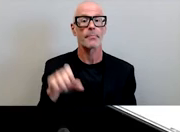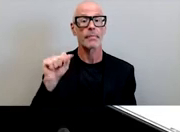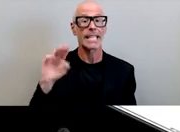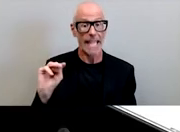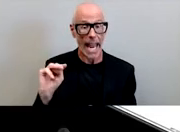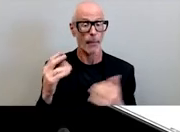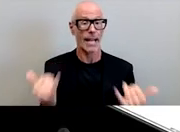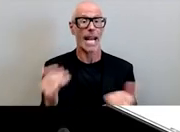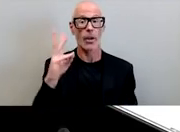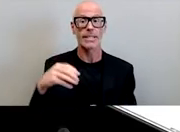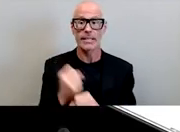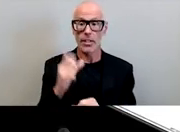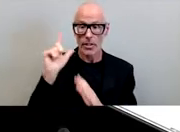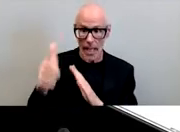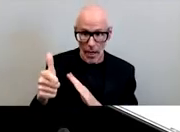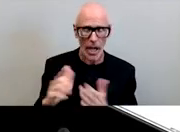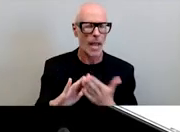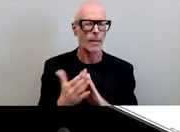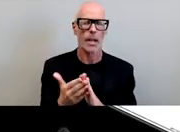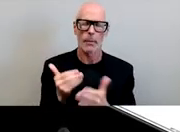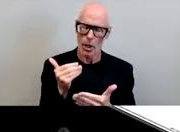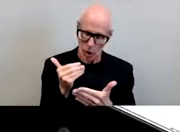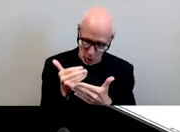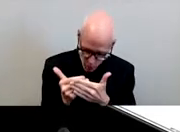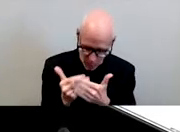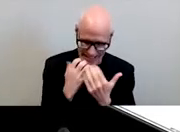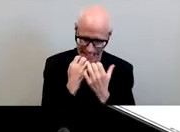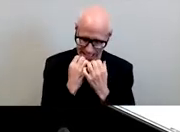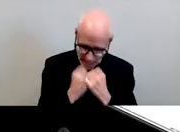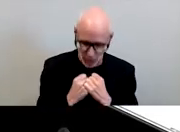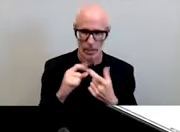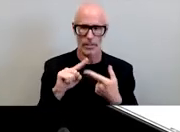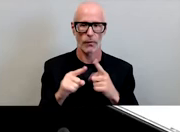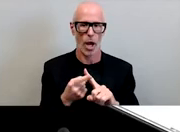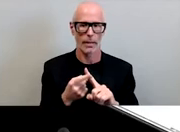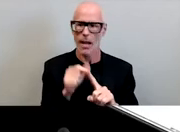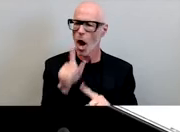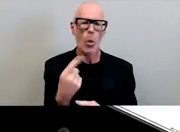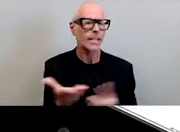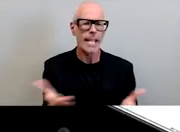later has become one of my closest dearest friends not just here in los angeles but really all